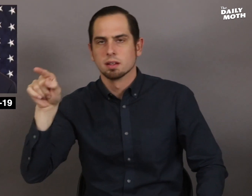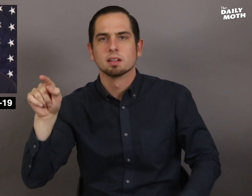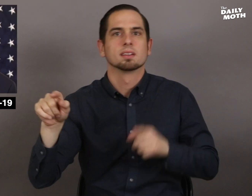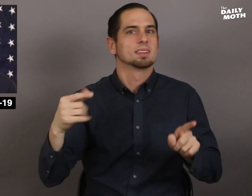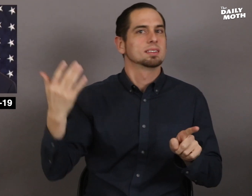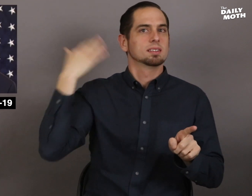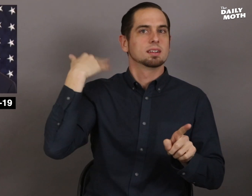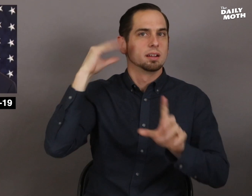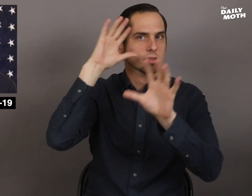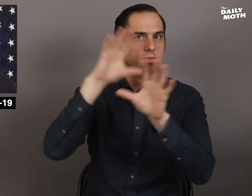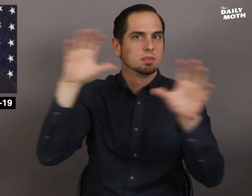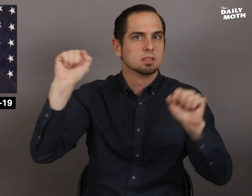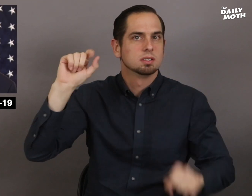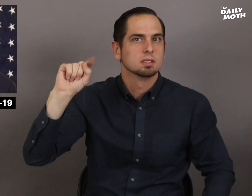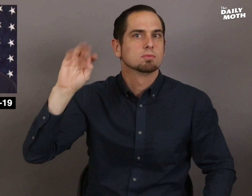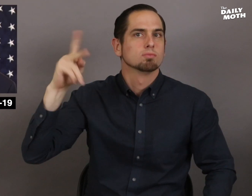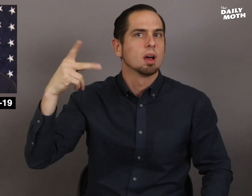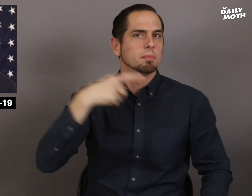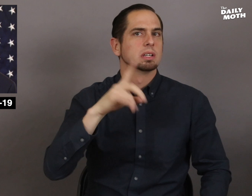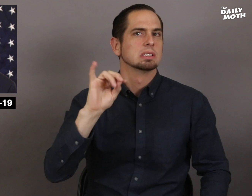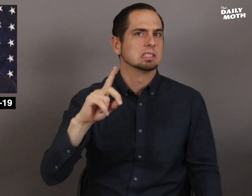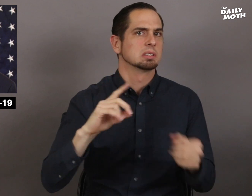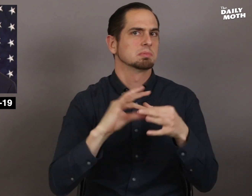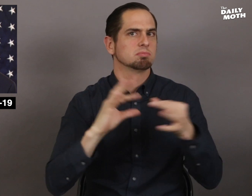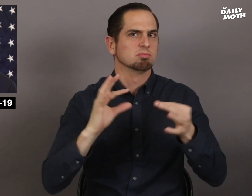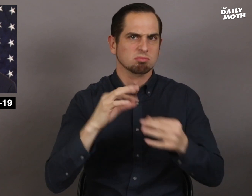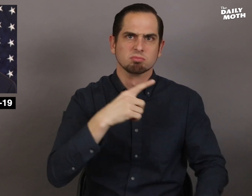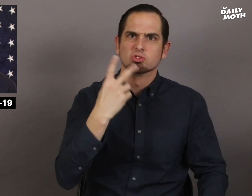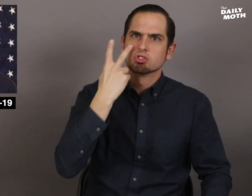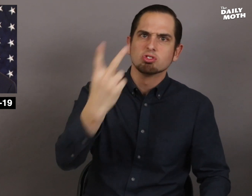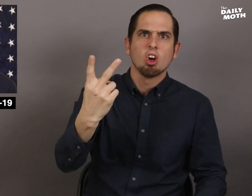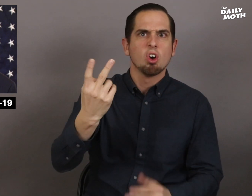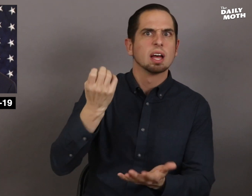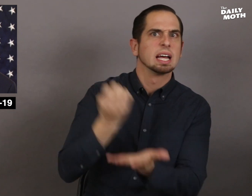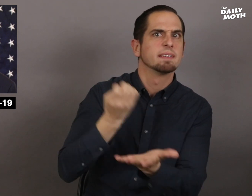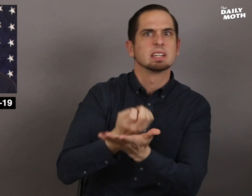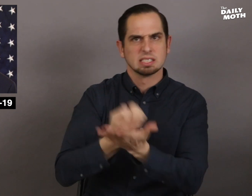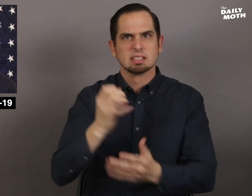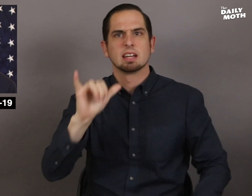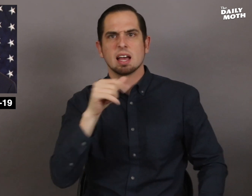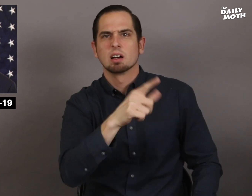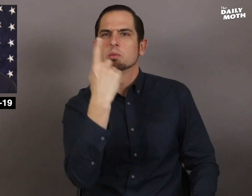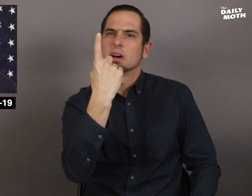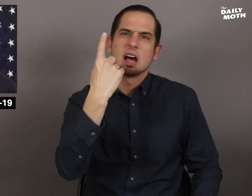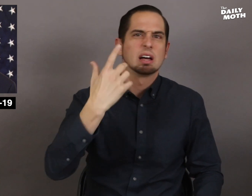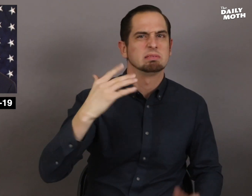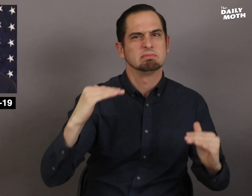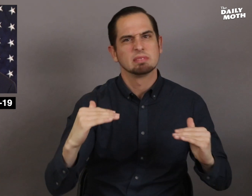President Trump has claimed that he saw evidence that that